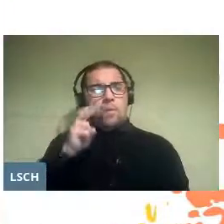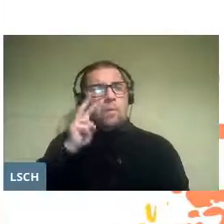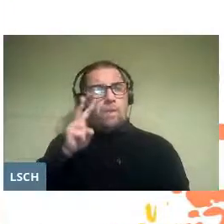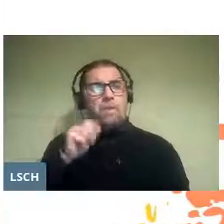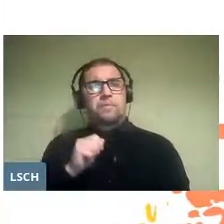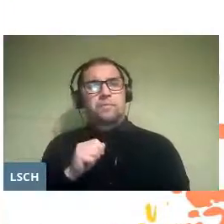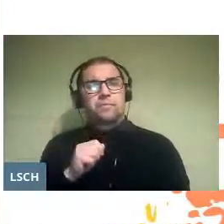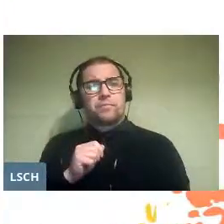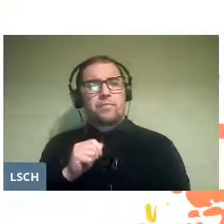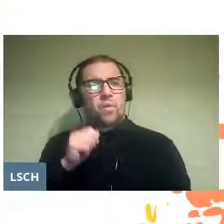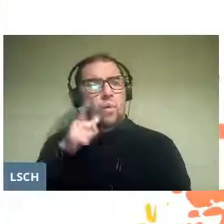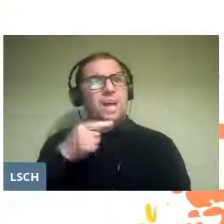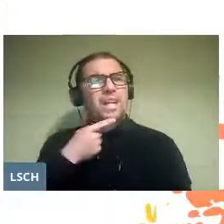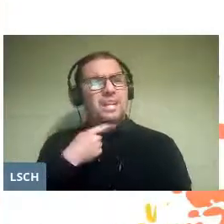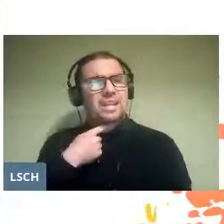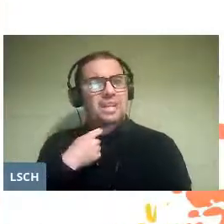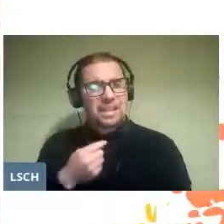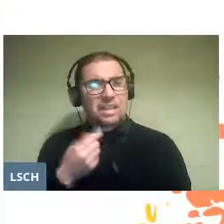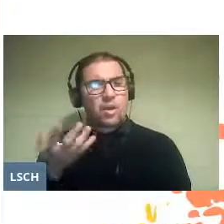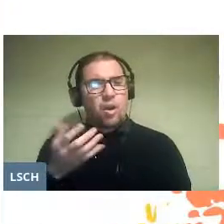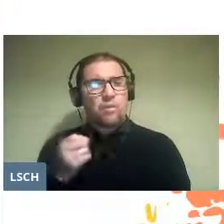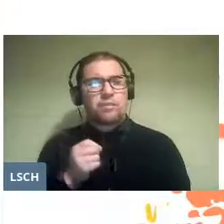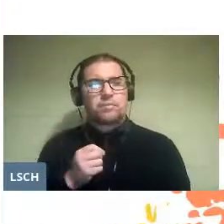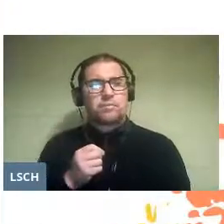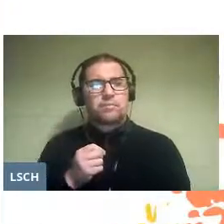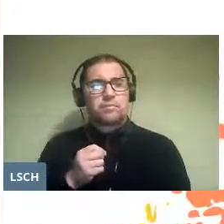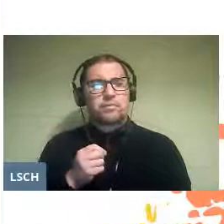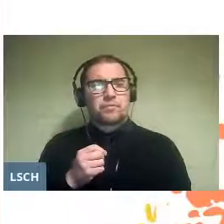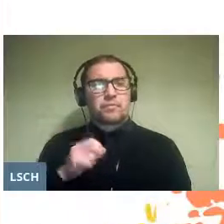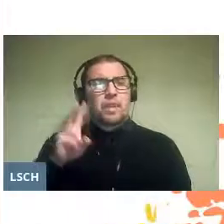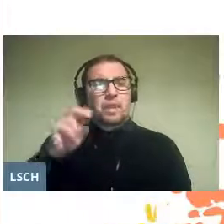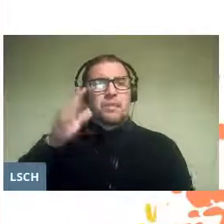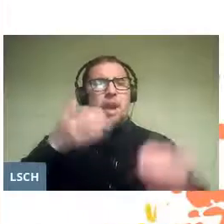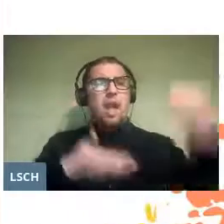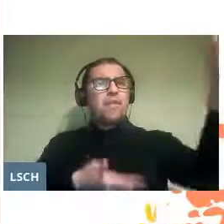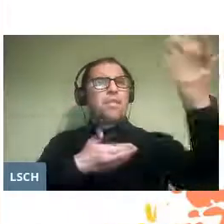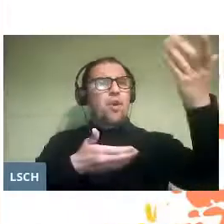how interesting the genre of opera can become for the development